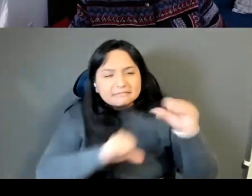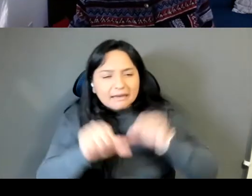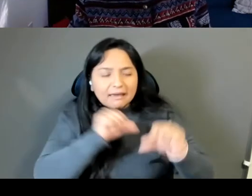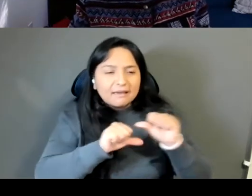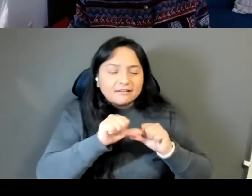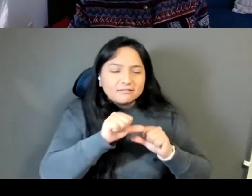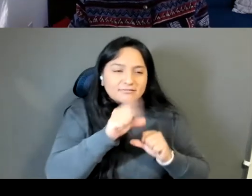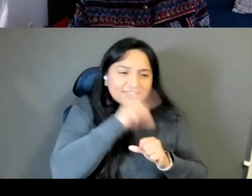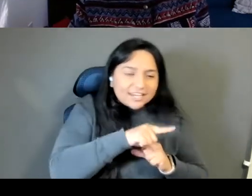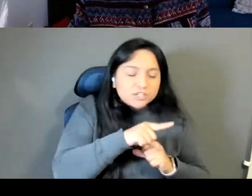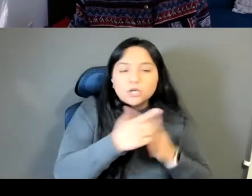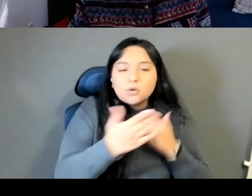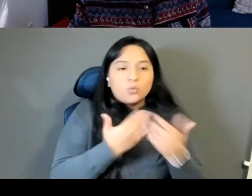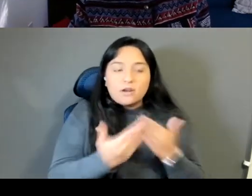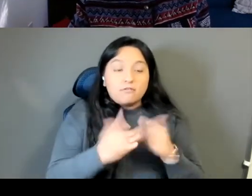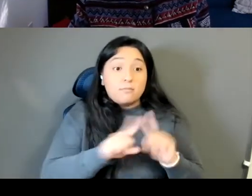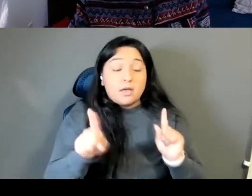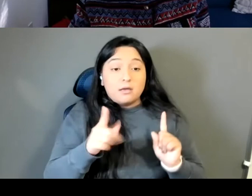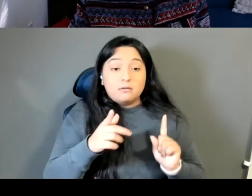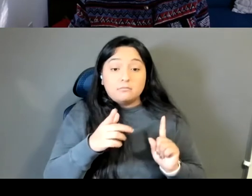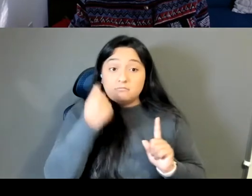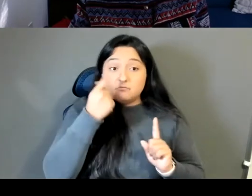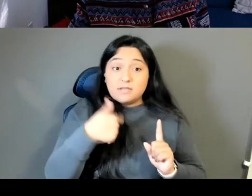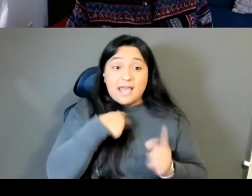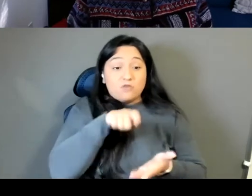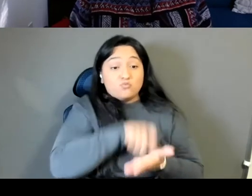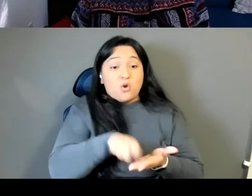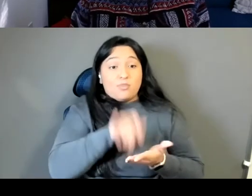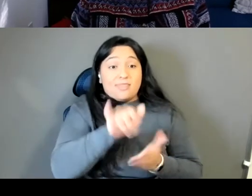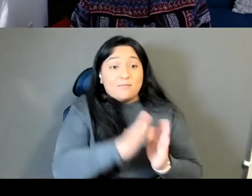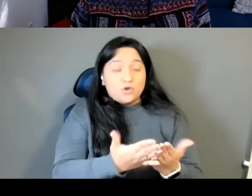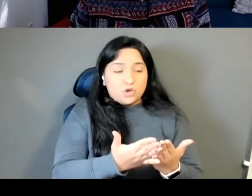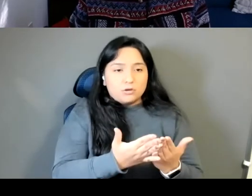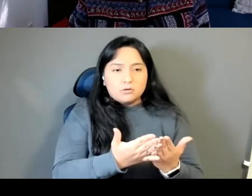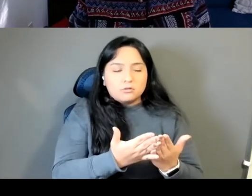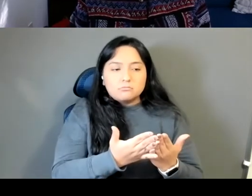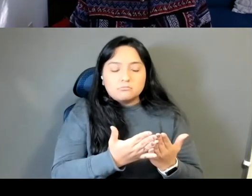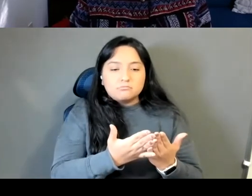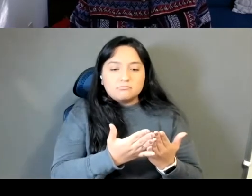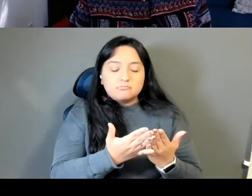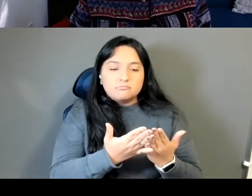it that for me like when I wrote that book, I was writing through the same emotional truths